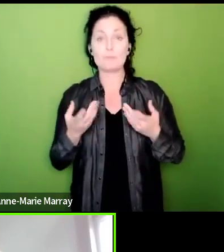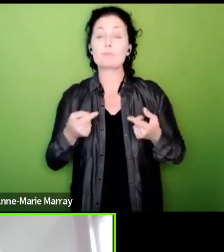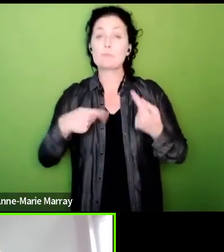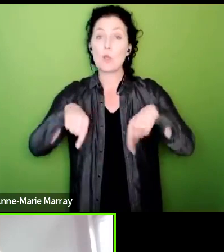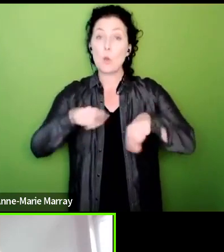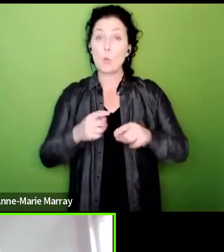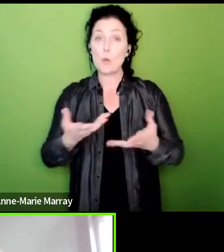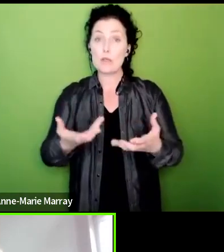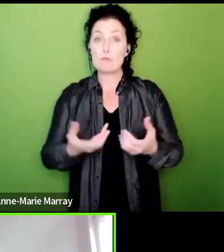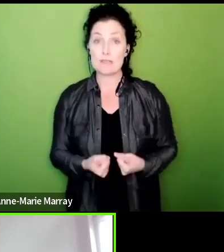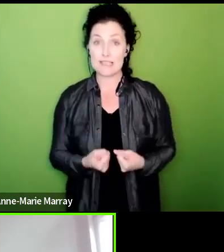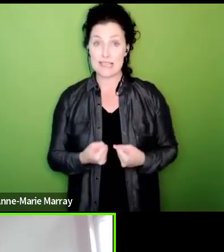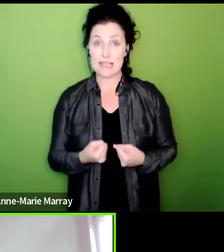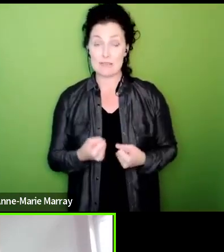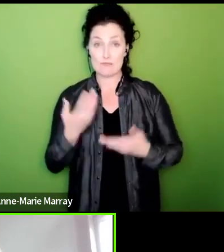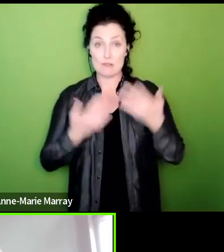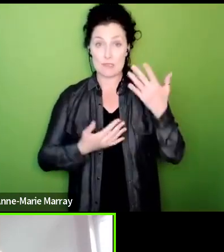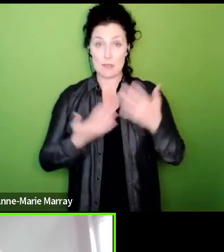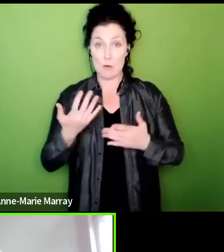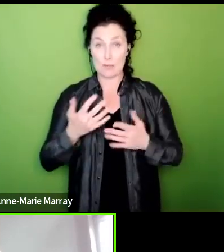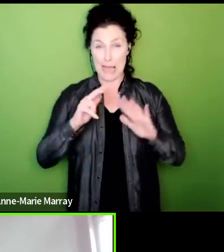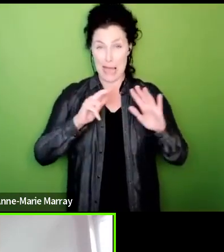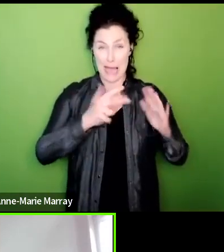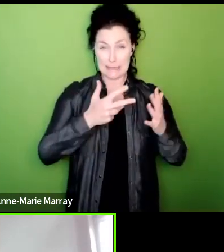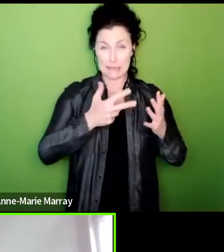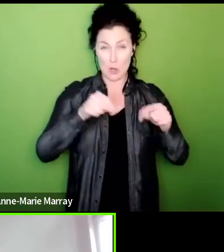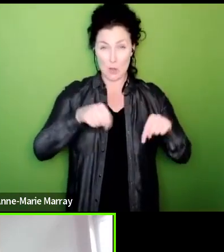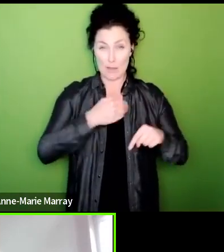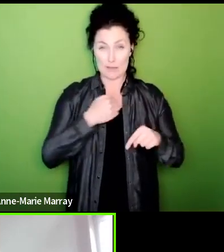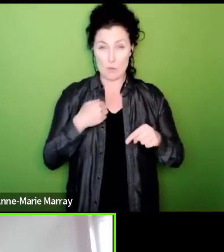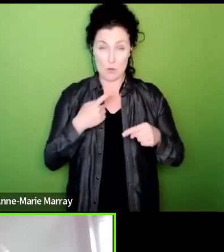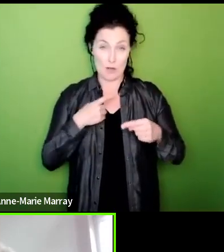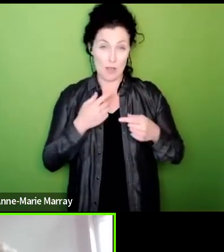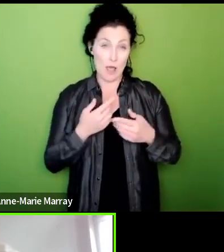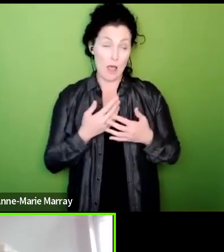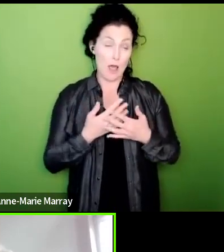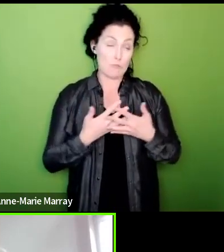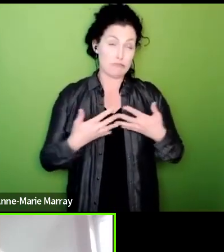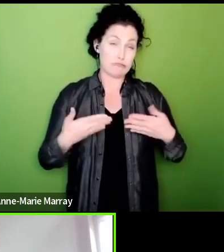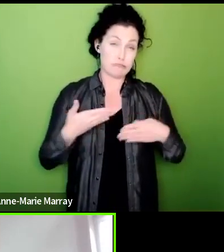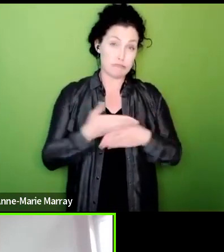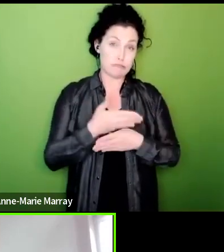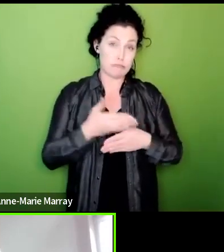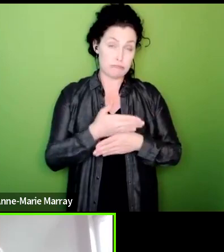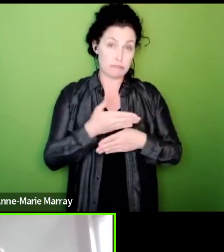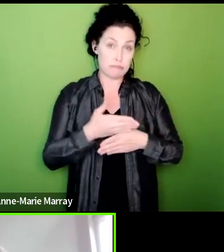there's a huge job of work to go through each and every one with the scrutineers be ready to employ